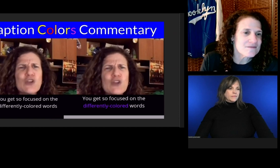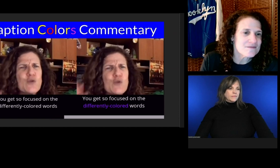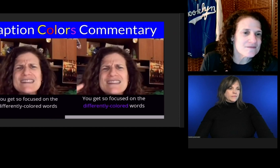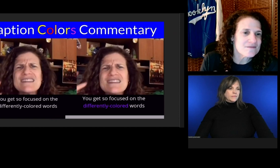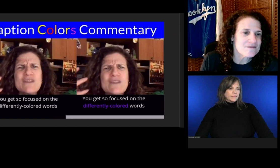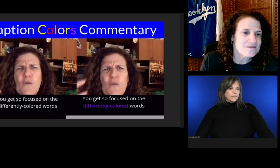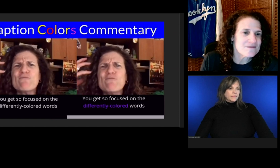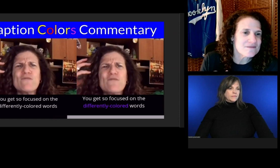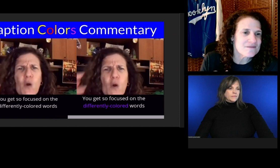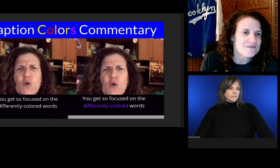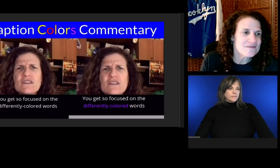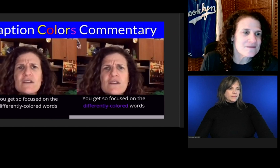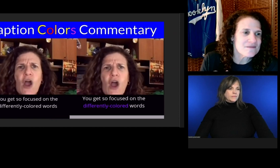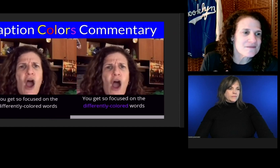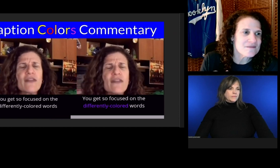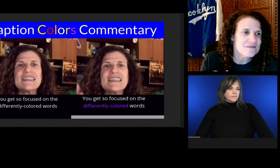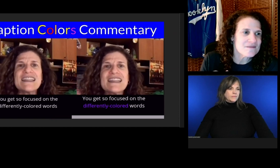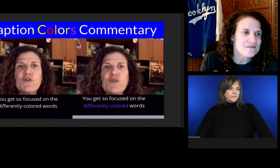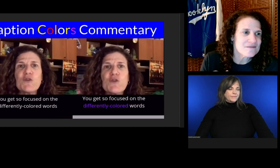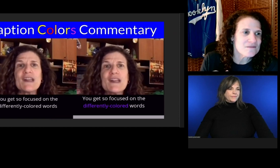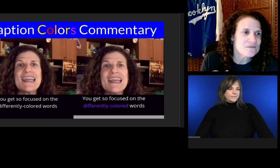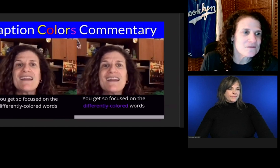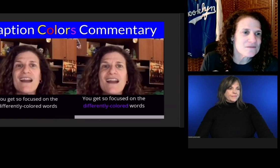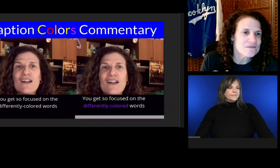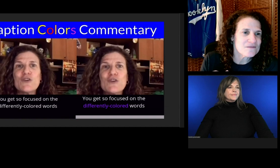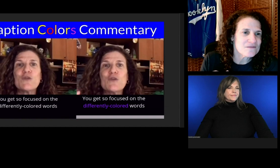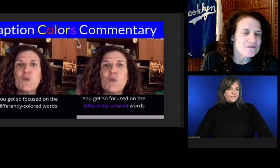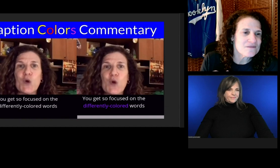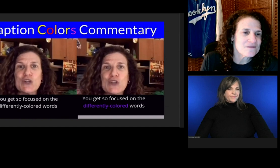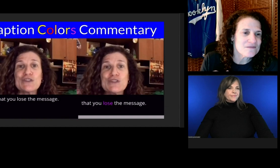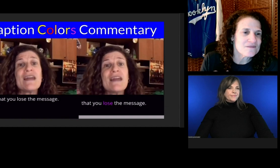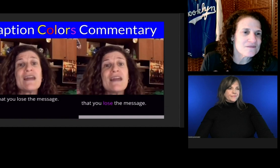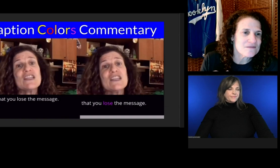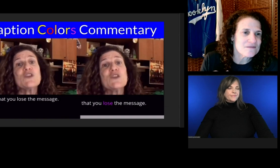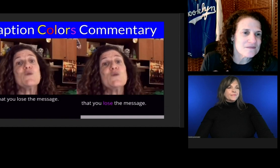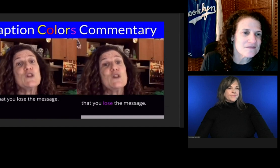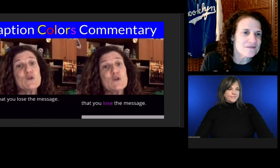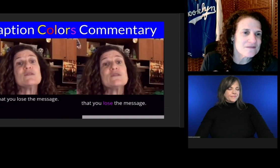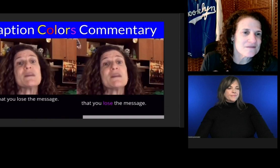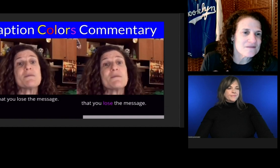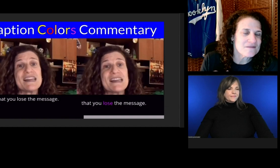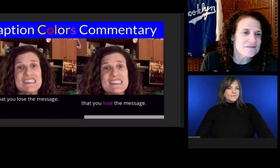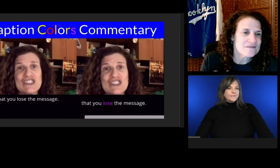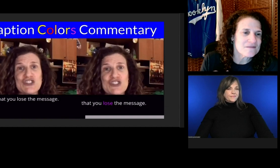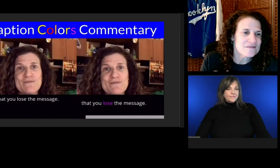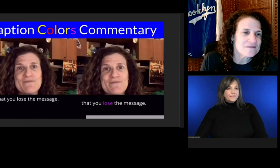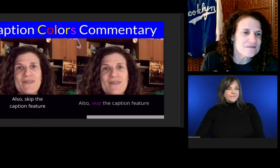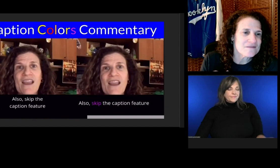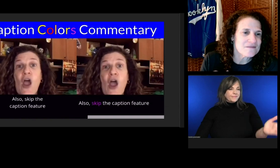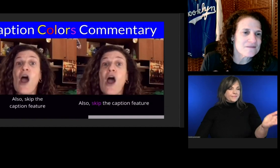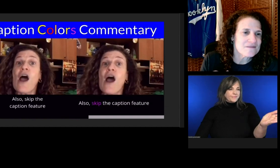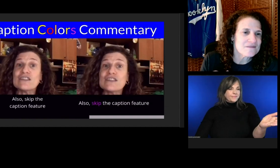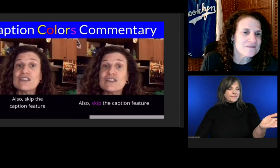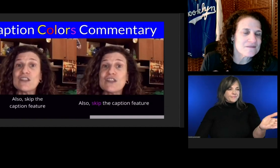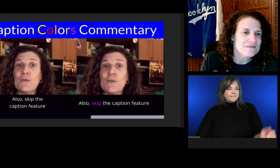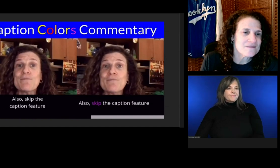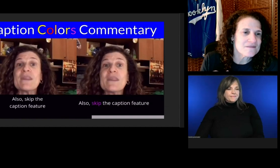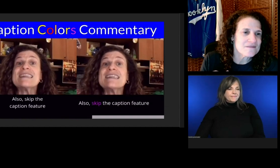You get so focused on the differently colored words that you lose the message.